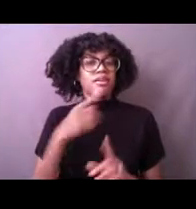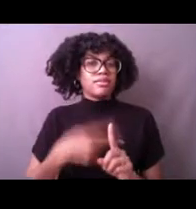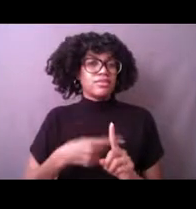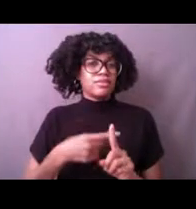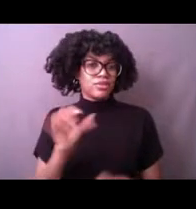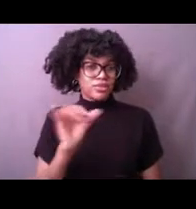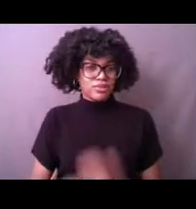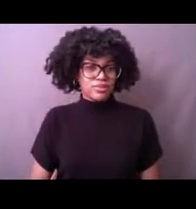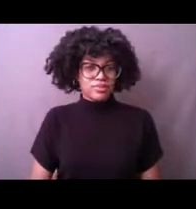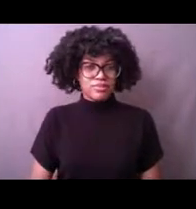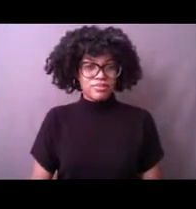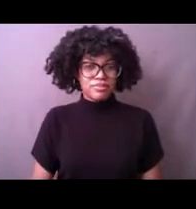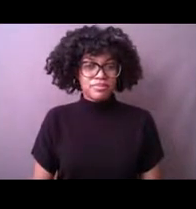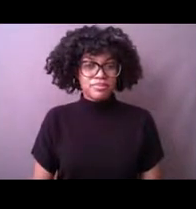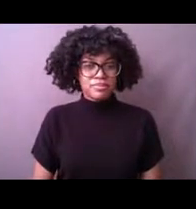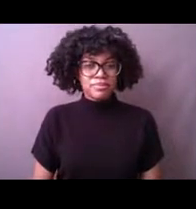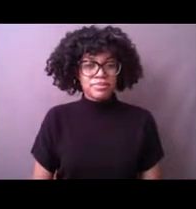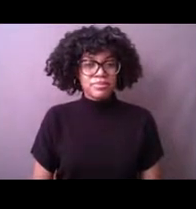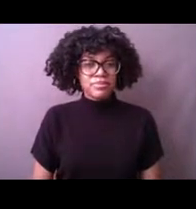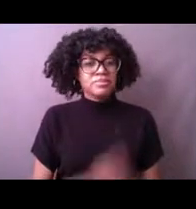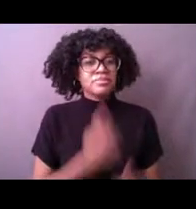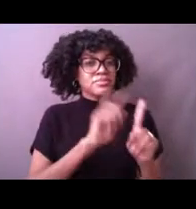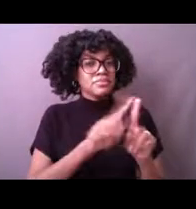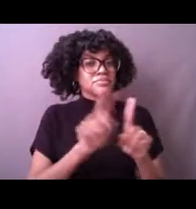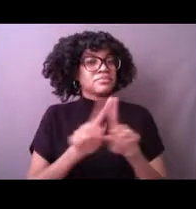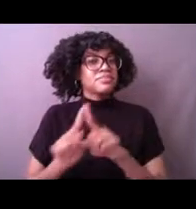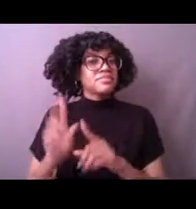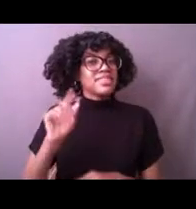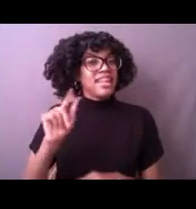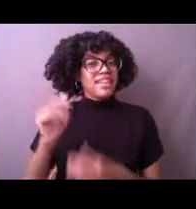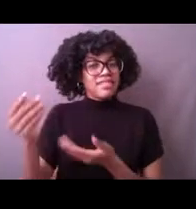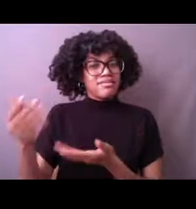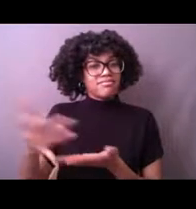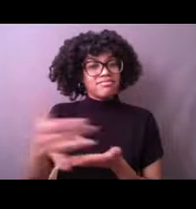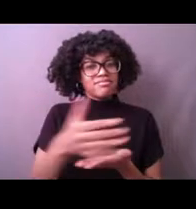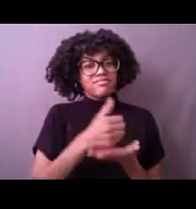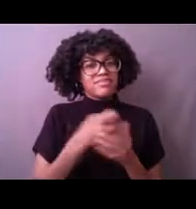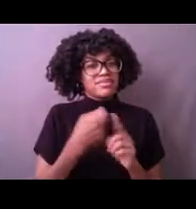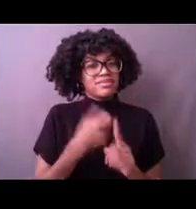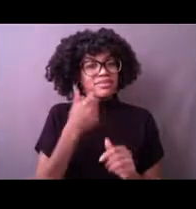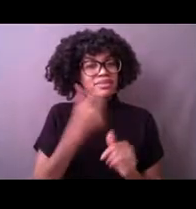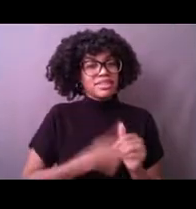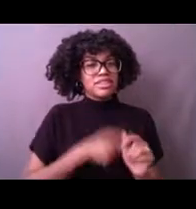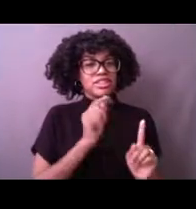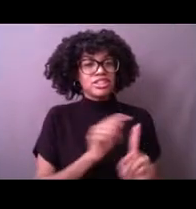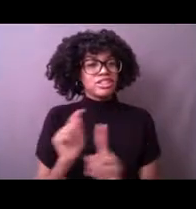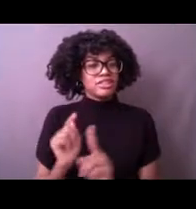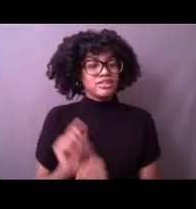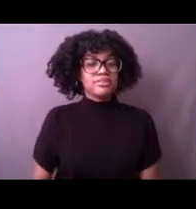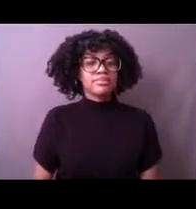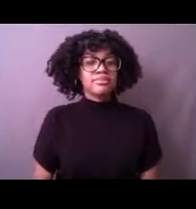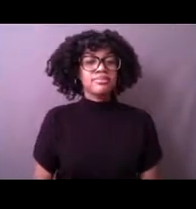So a lot of different data from a lot of different sensors and buoys. Now we're actually going to take a look